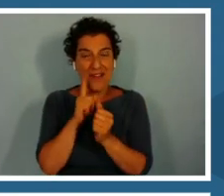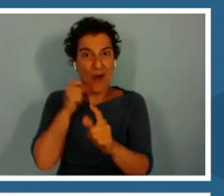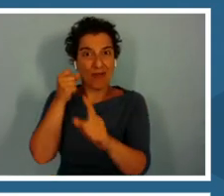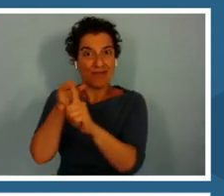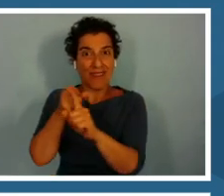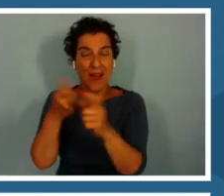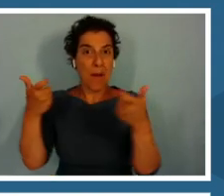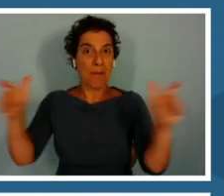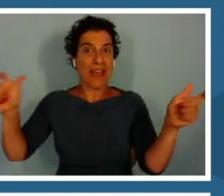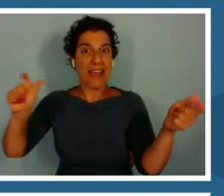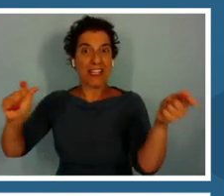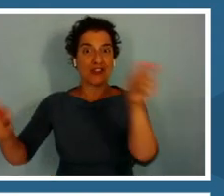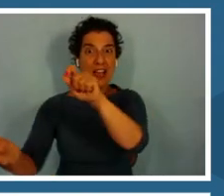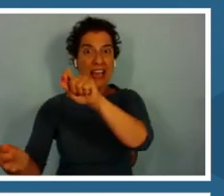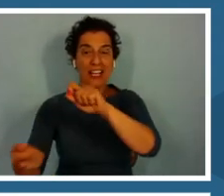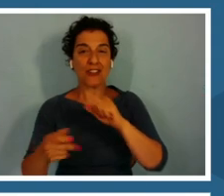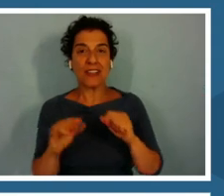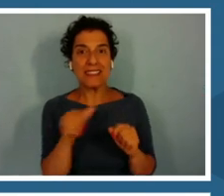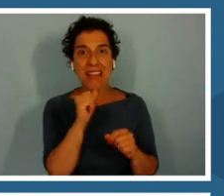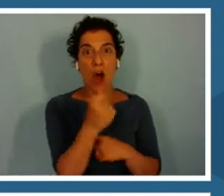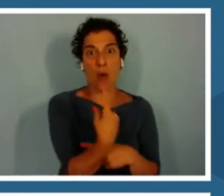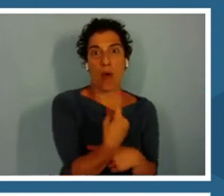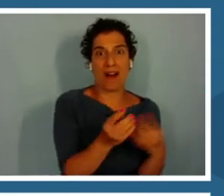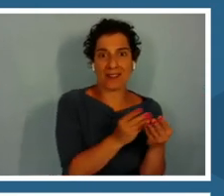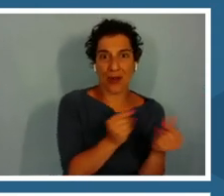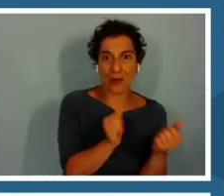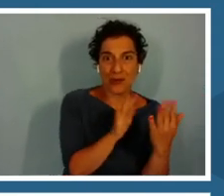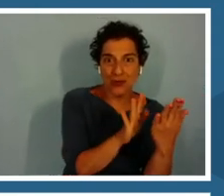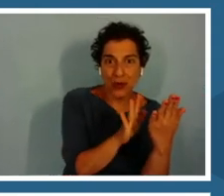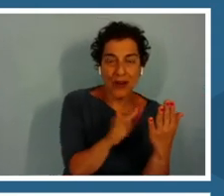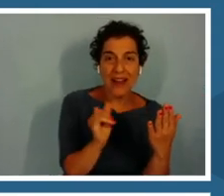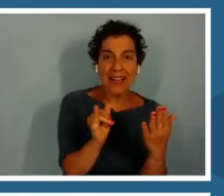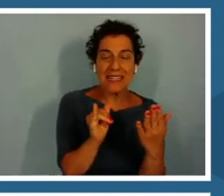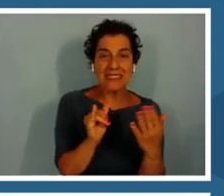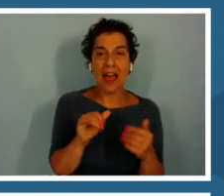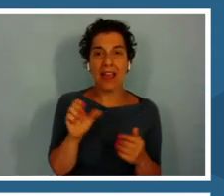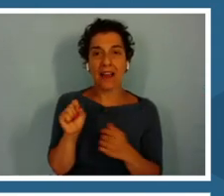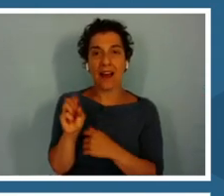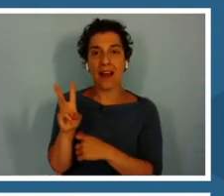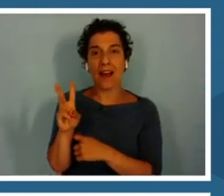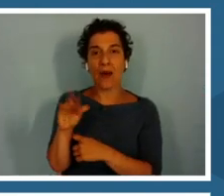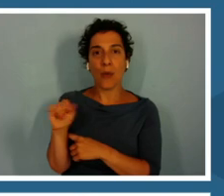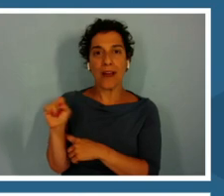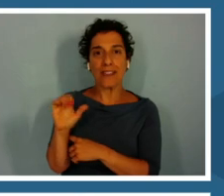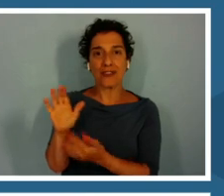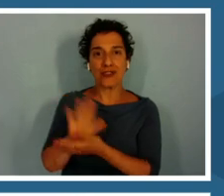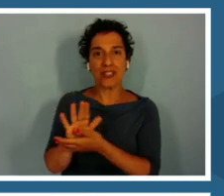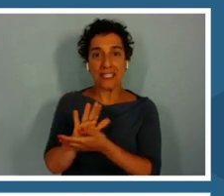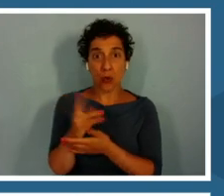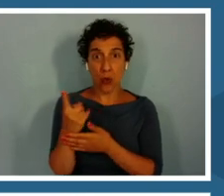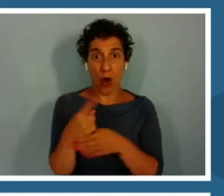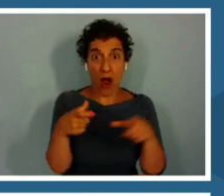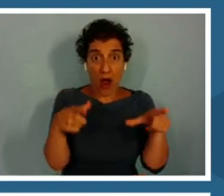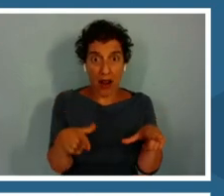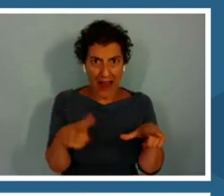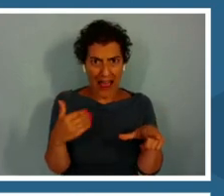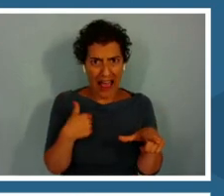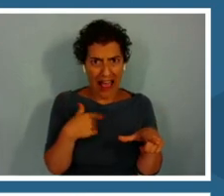It is Swiss cheese. The more slices of Swiss cheese -- one sliced has all of these holes but if you layer all